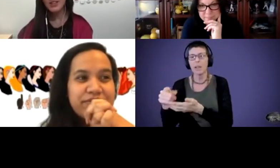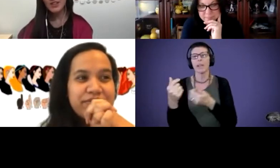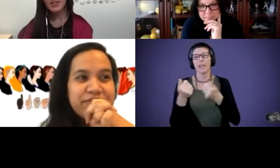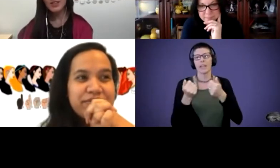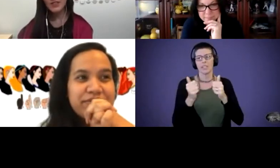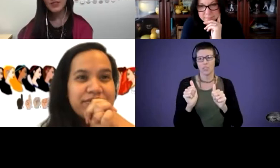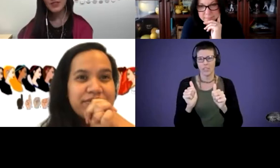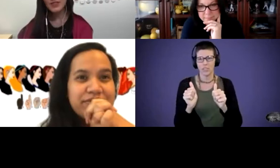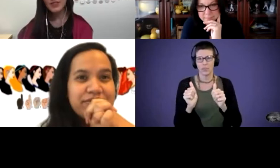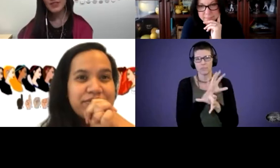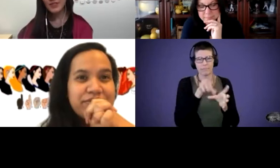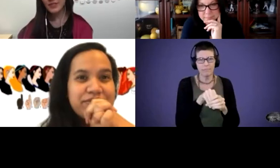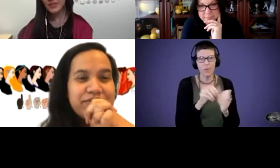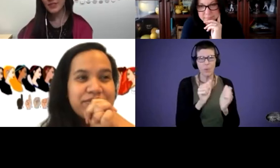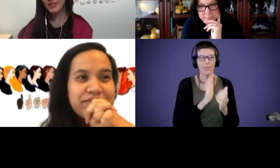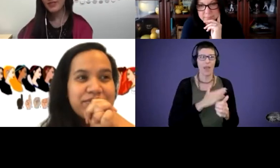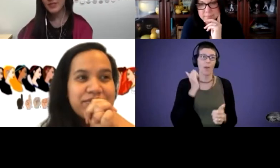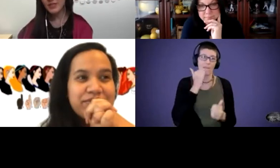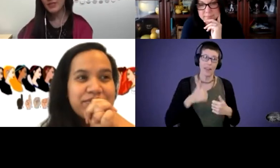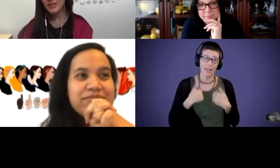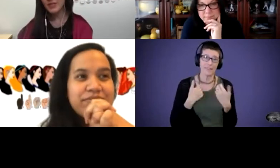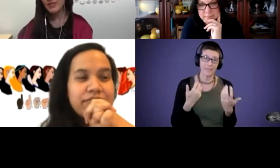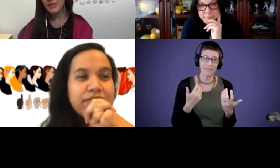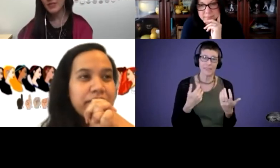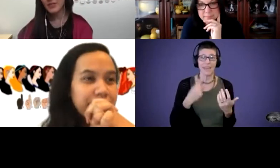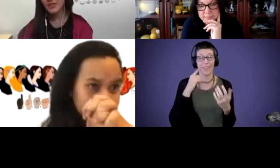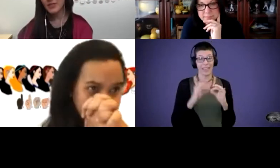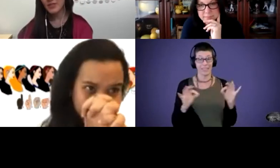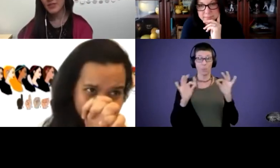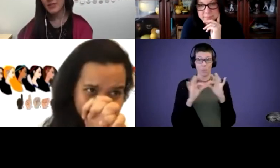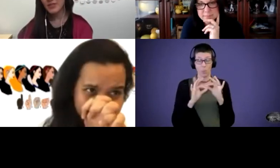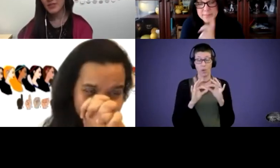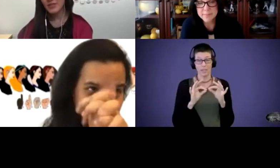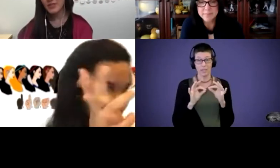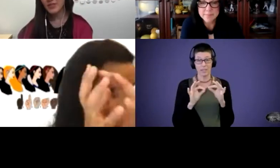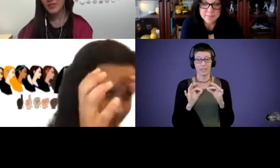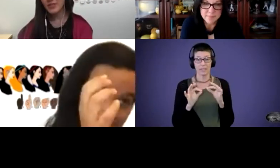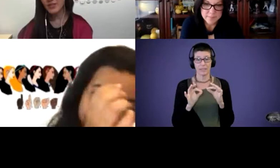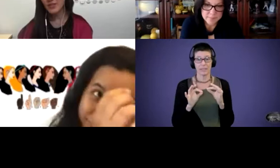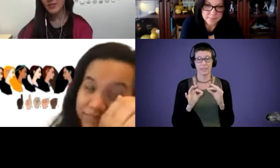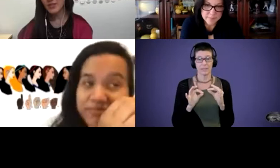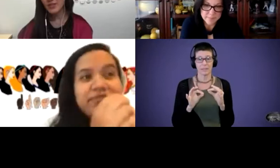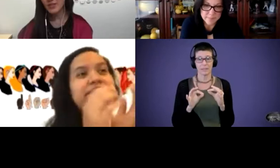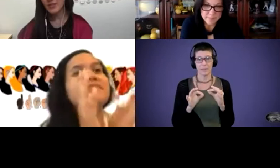incorporate it into our everyday lives. So I think it's important, even, I think it's